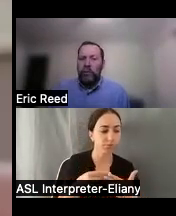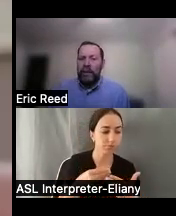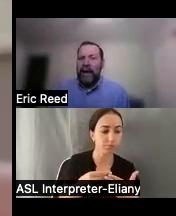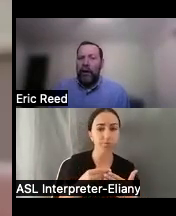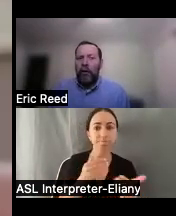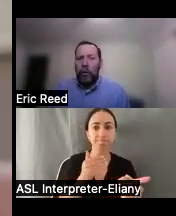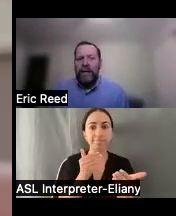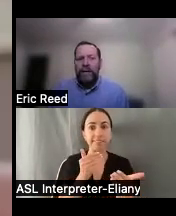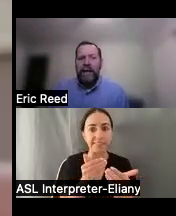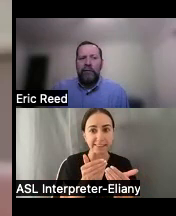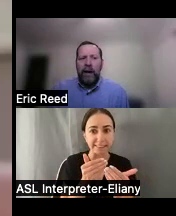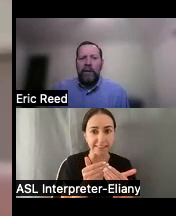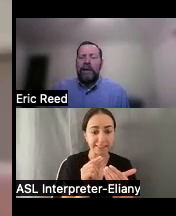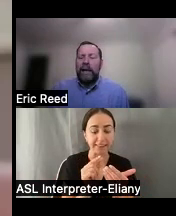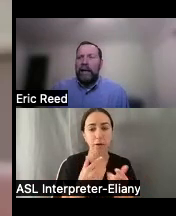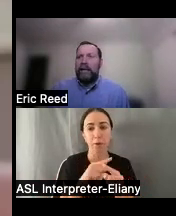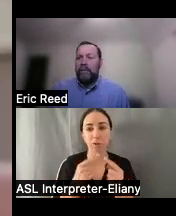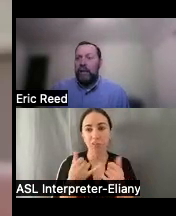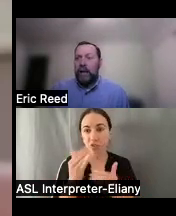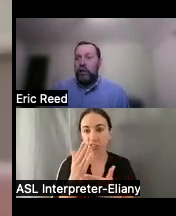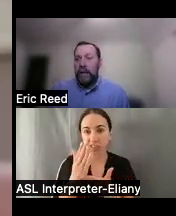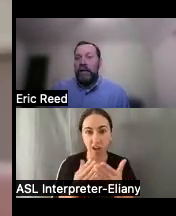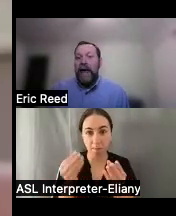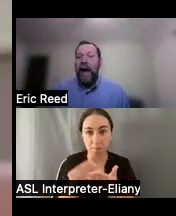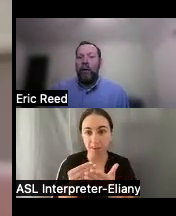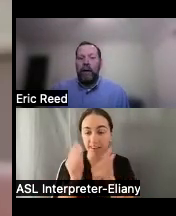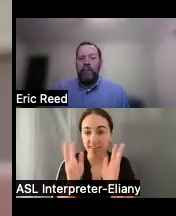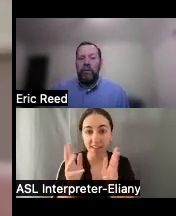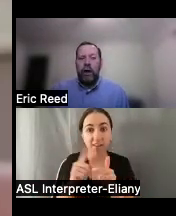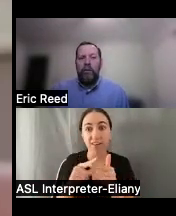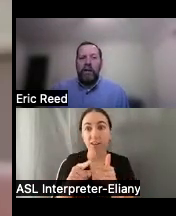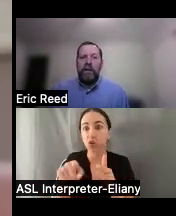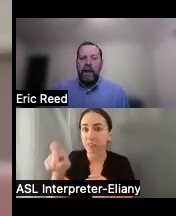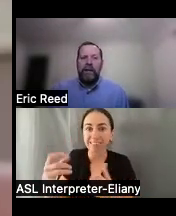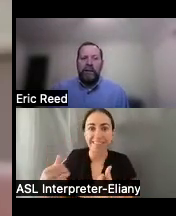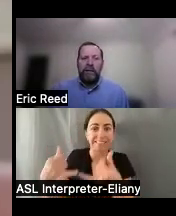but not all the way saved up and it's something that you need now you know the independence is